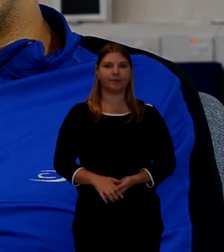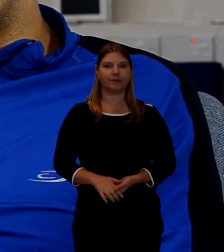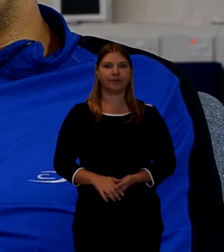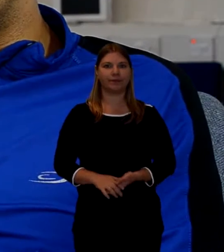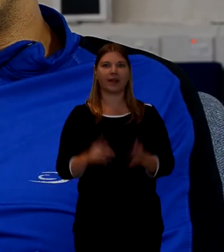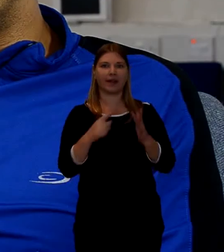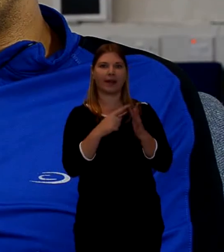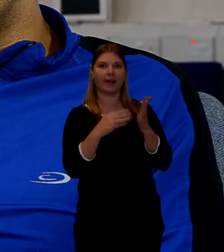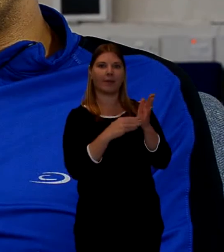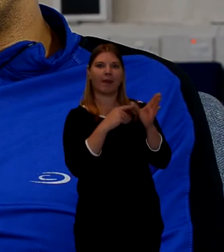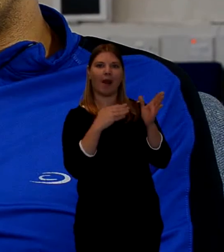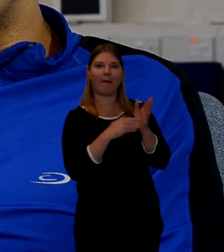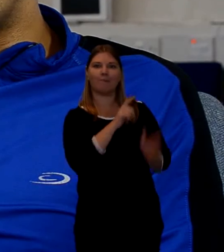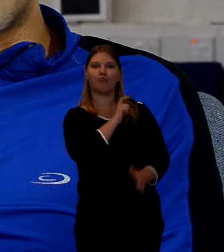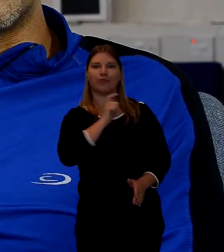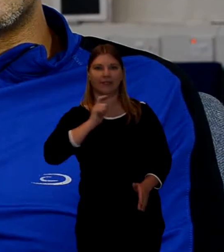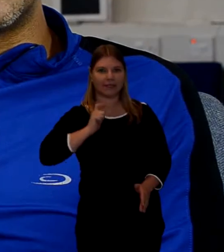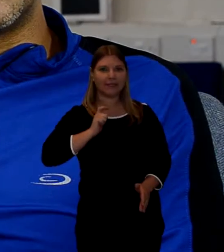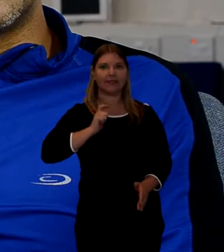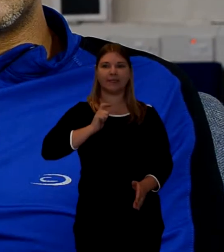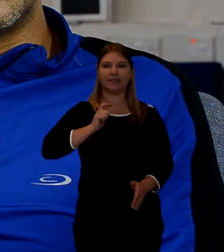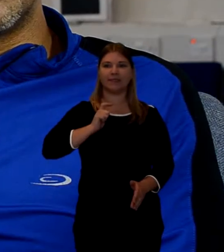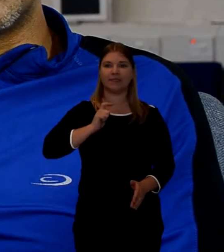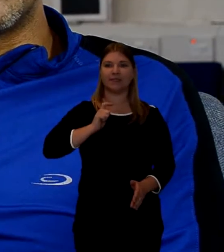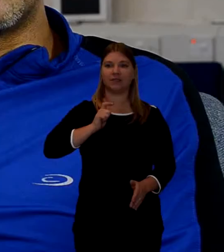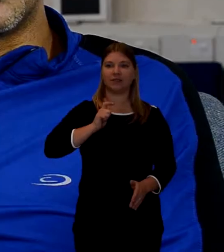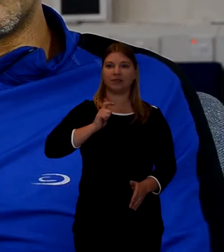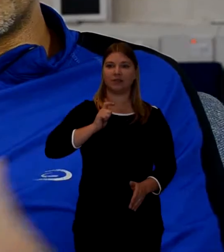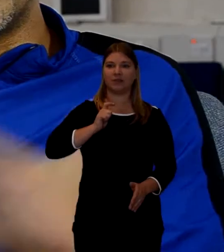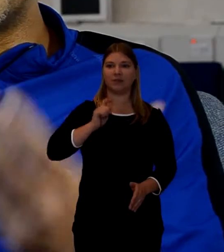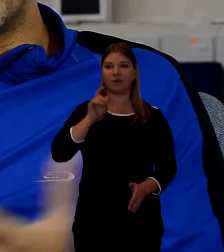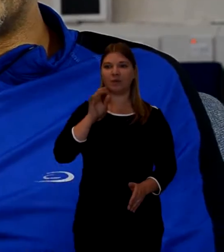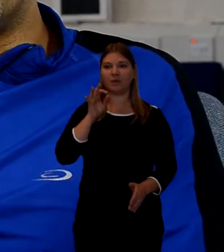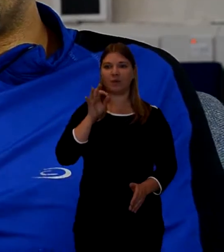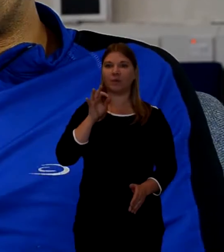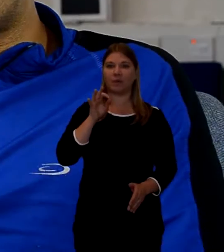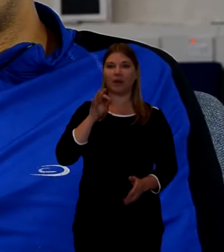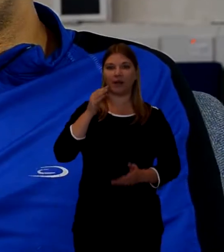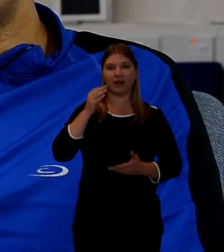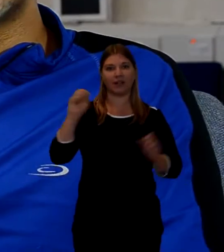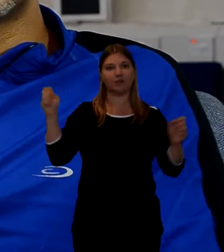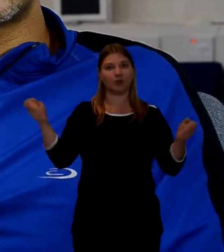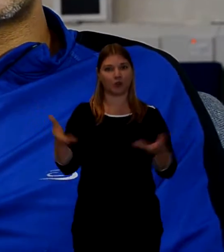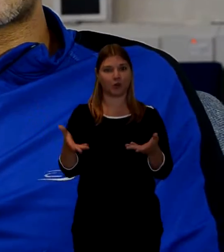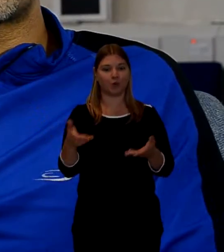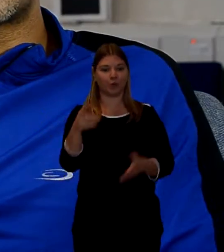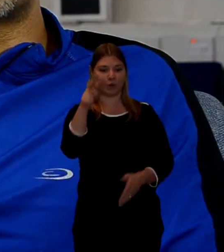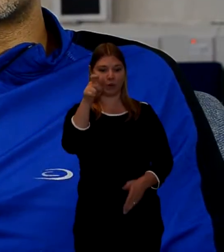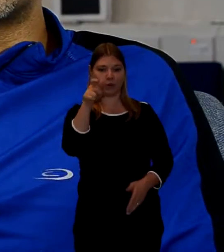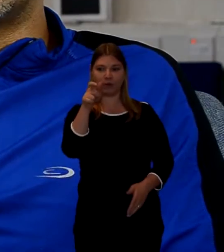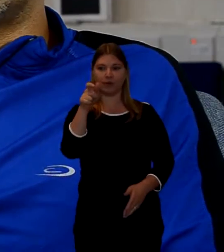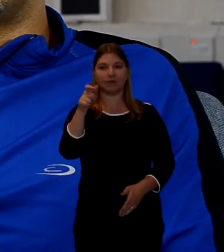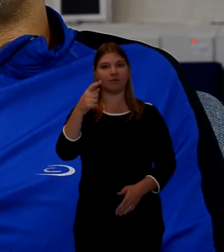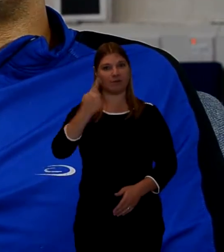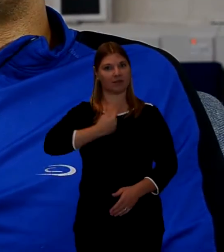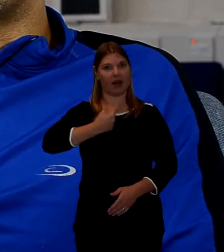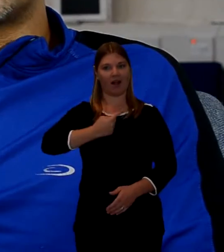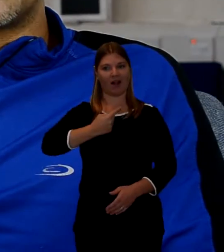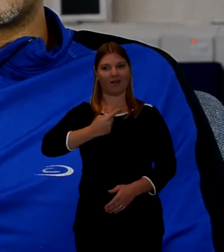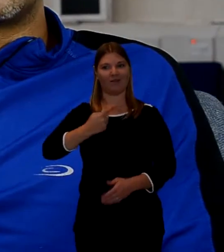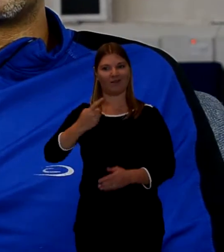And the Imam will say this is Aftab, he's the eldest son